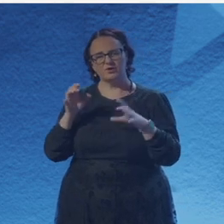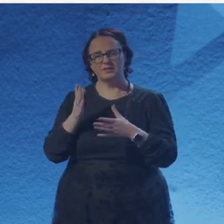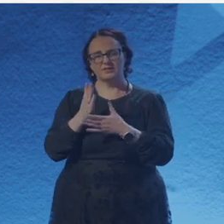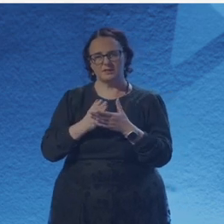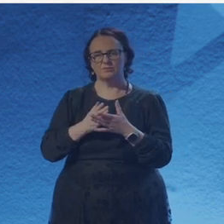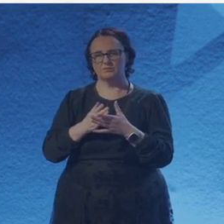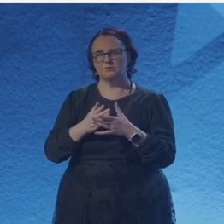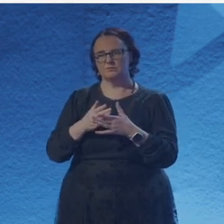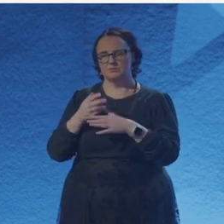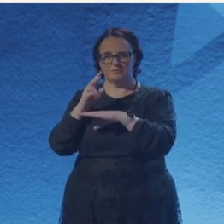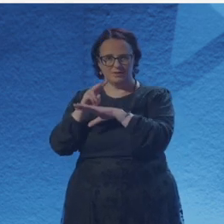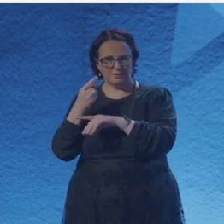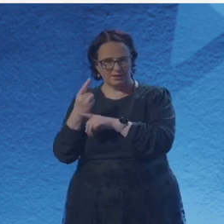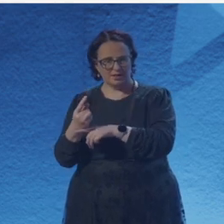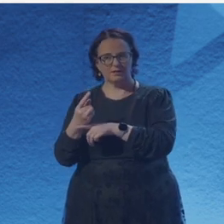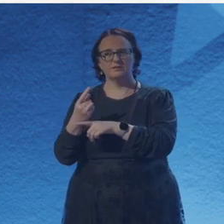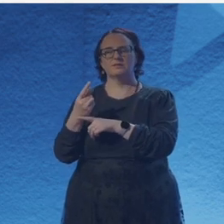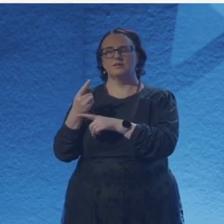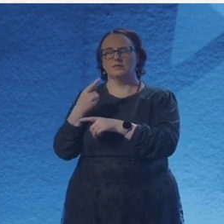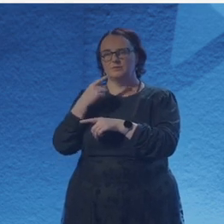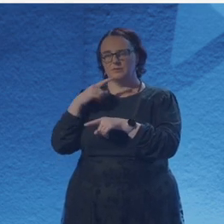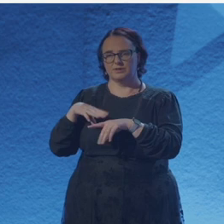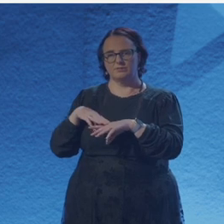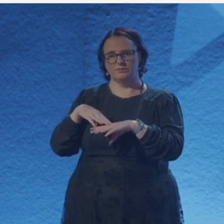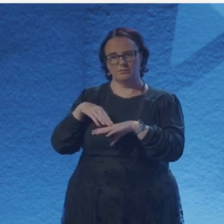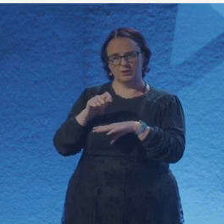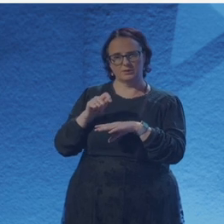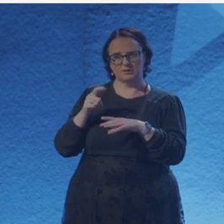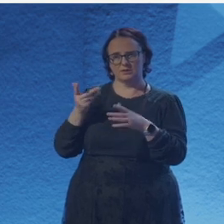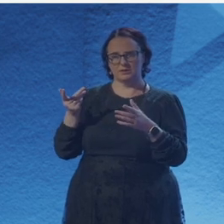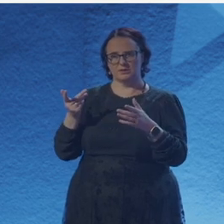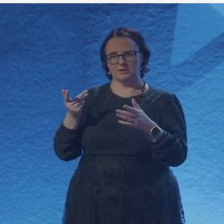And it's like it's crazy how the way I'm rewired.